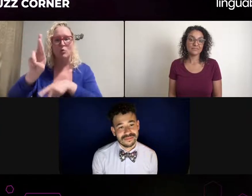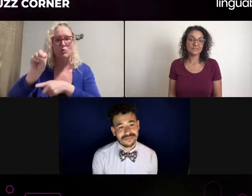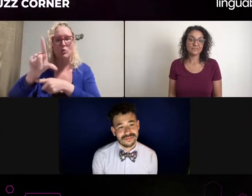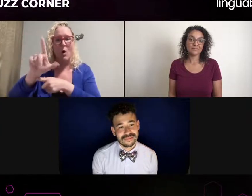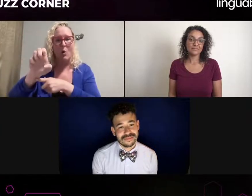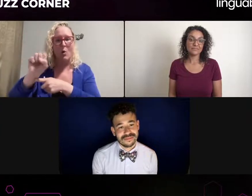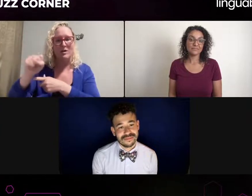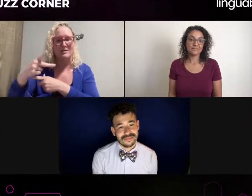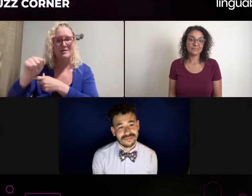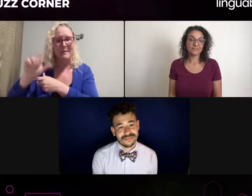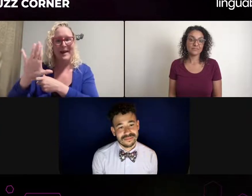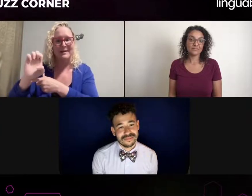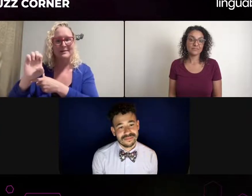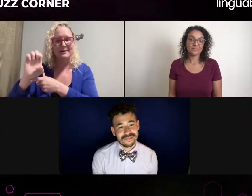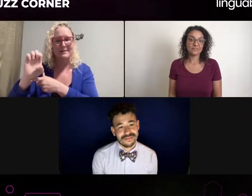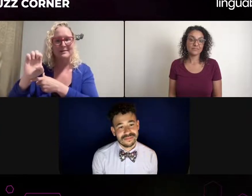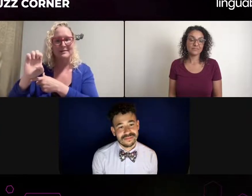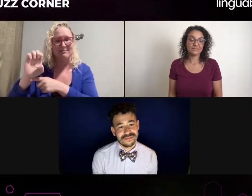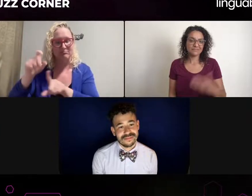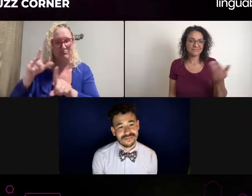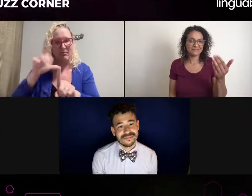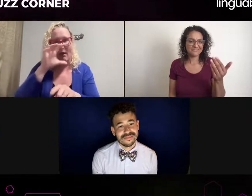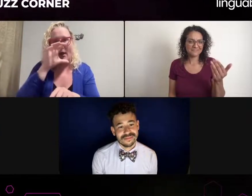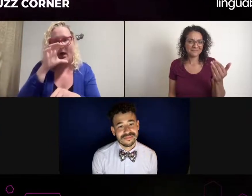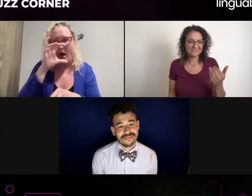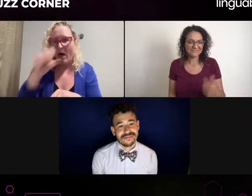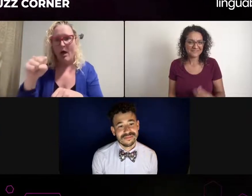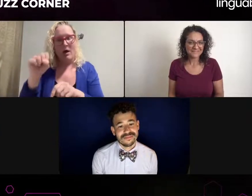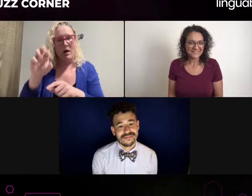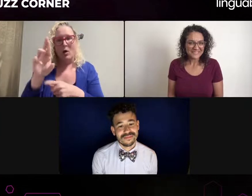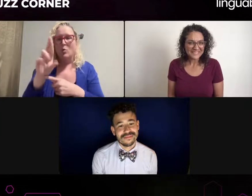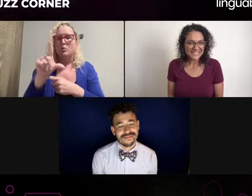So you have to think about them taking your job, your opportunities